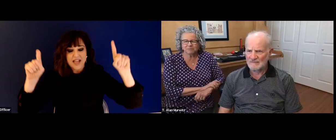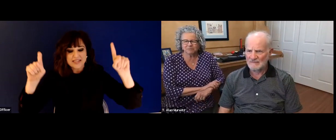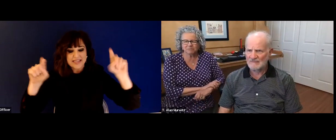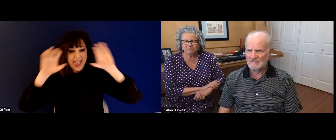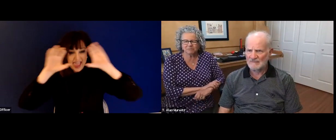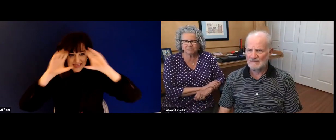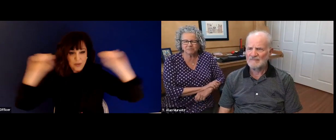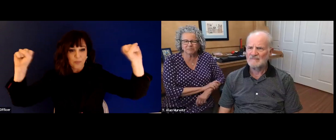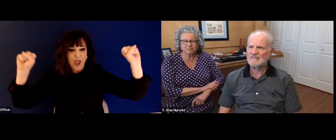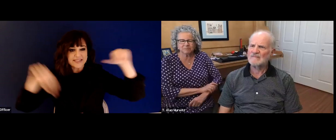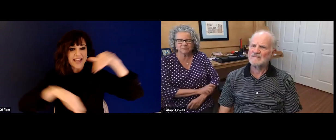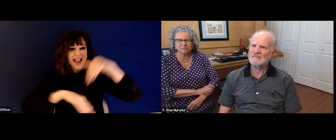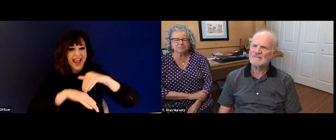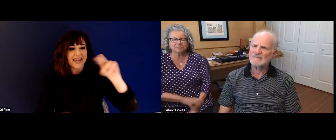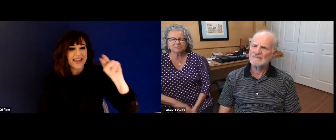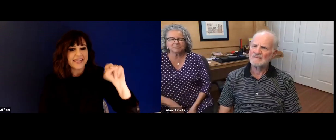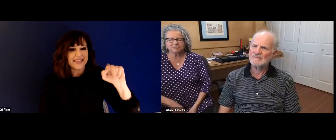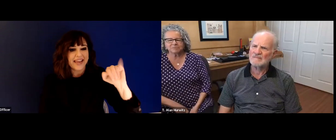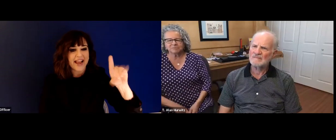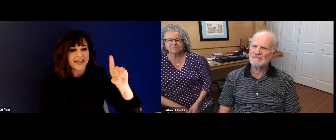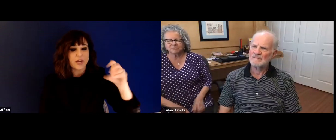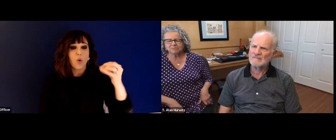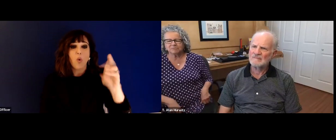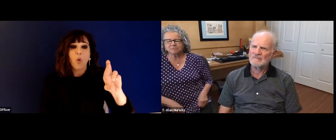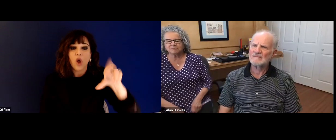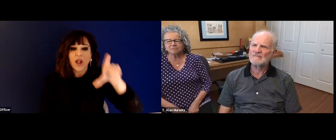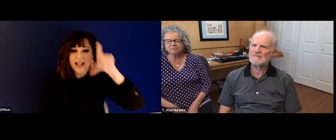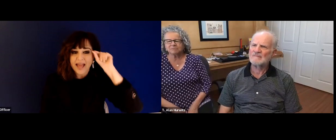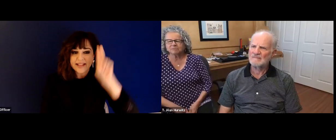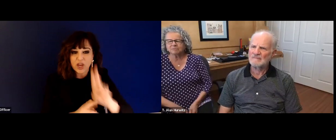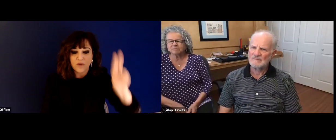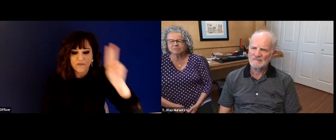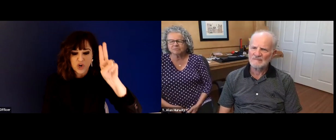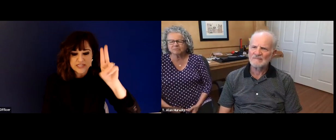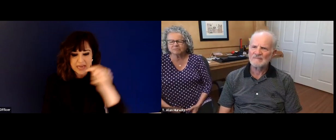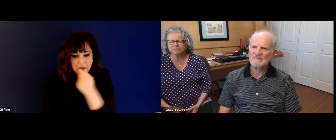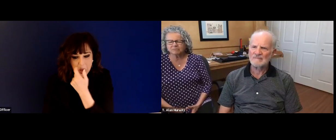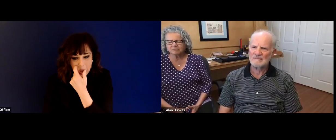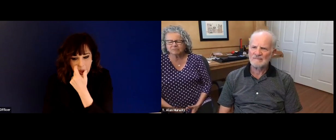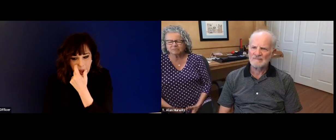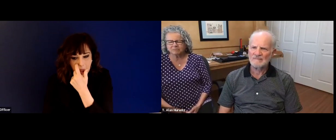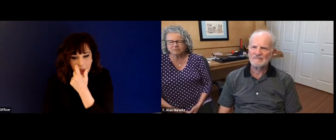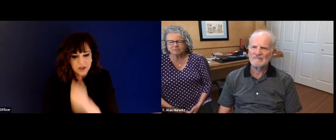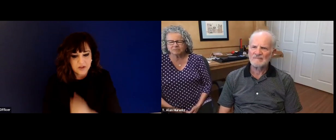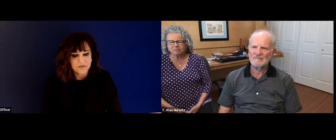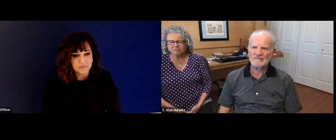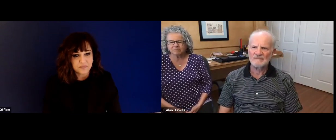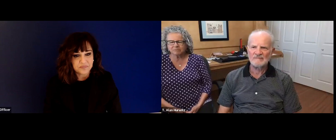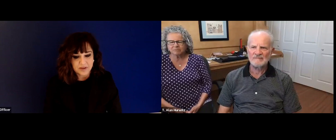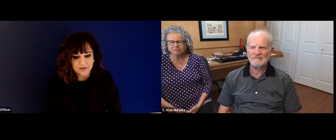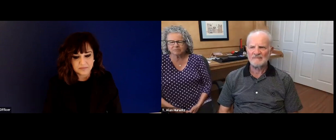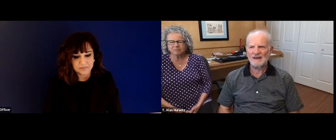right. So what is your biggest challenge or success as a